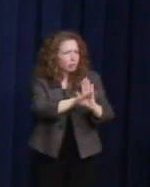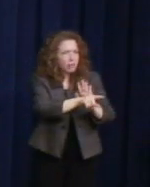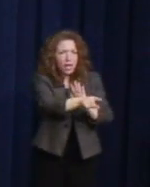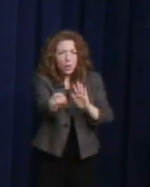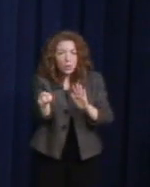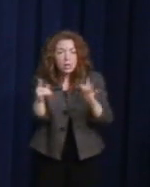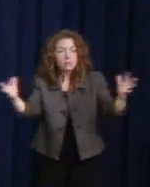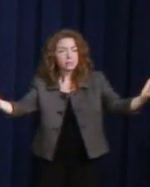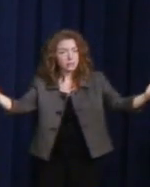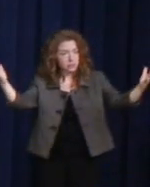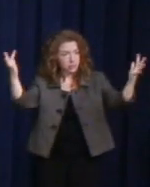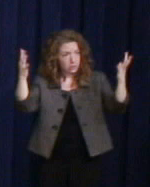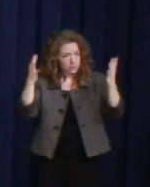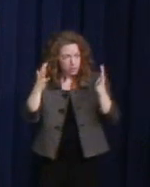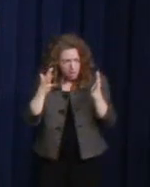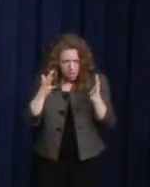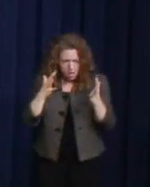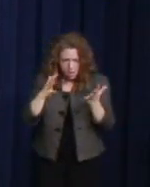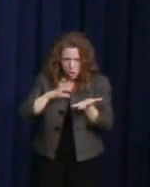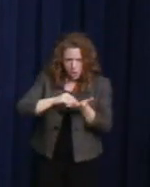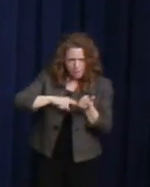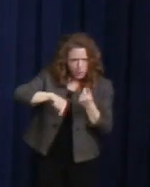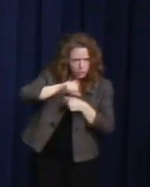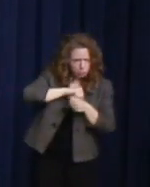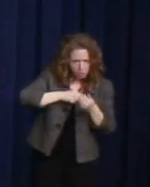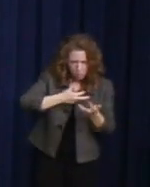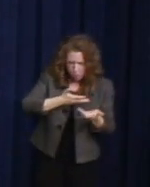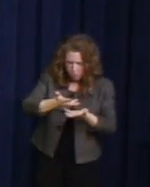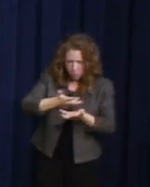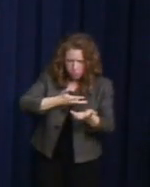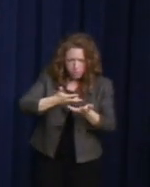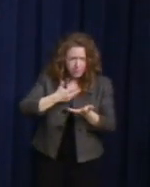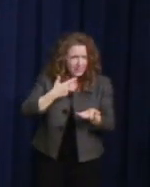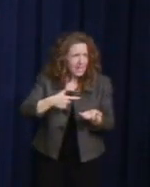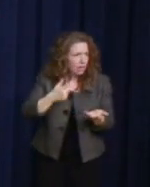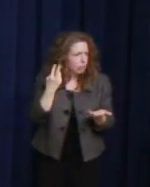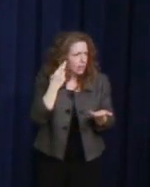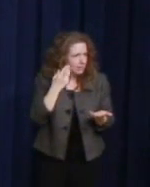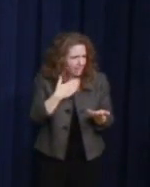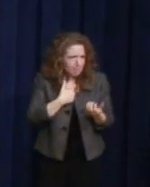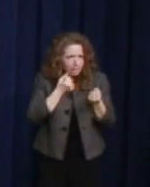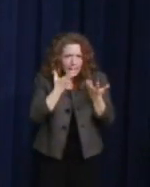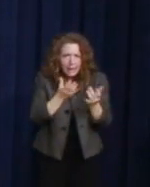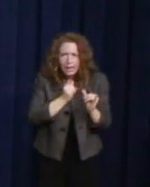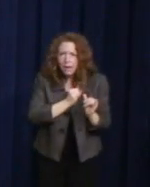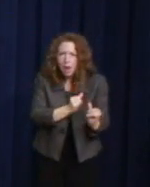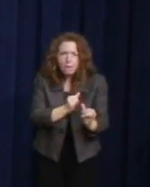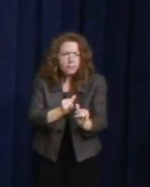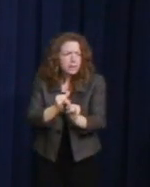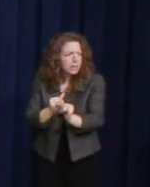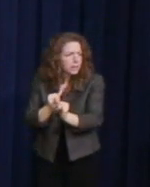they discover how much they have in common. It's the most important lesson Harvey Milk taught us.